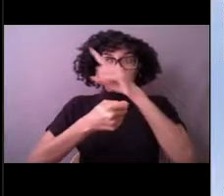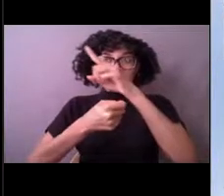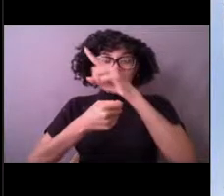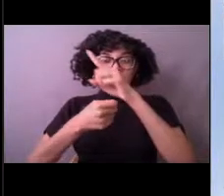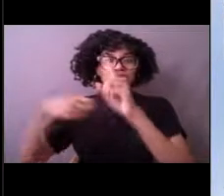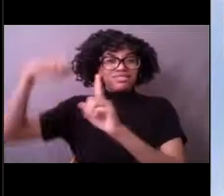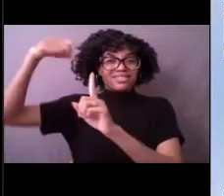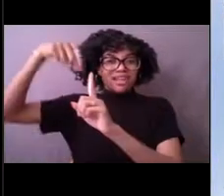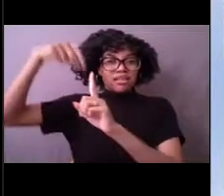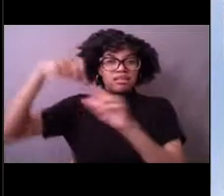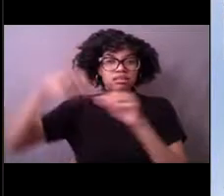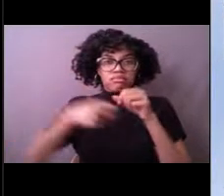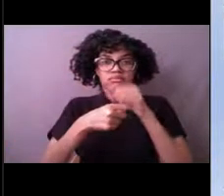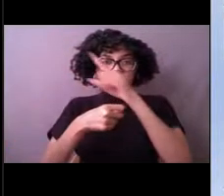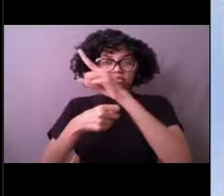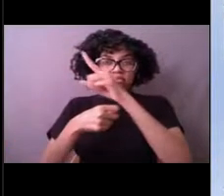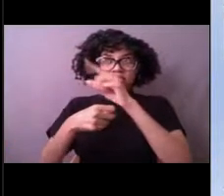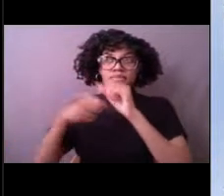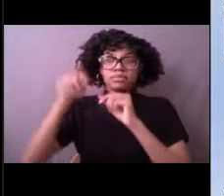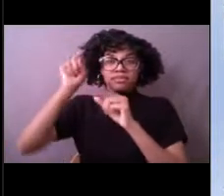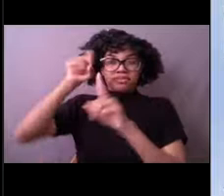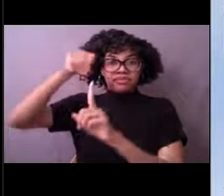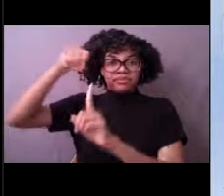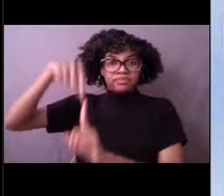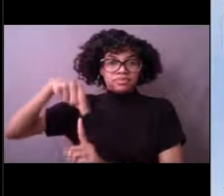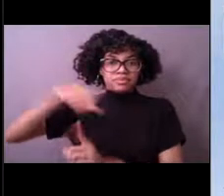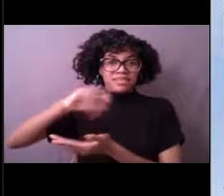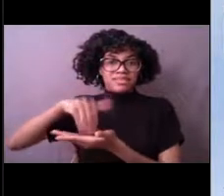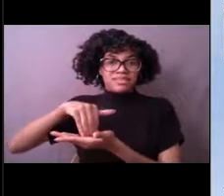to several tsunami centers around the United States.